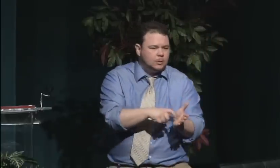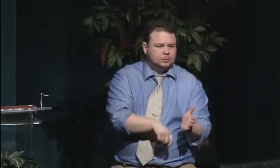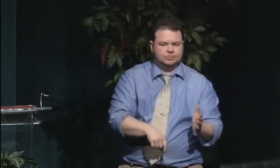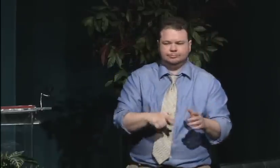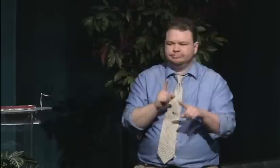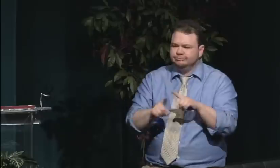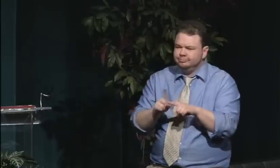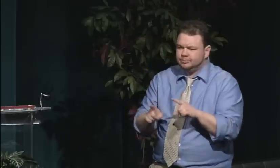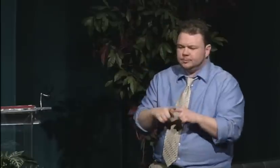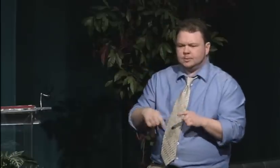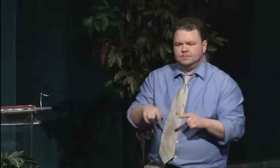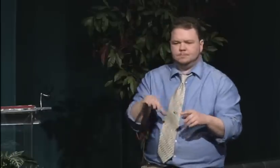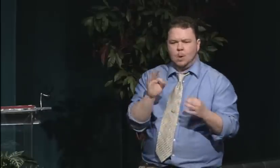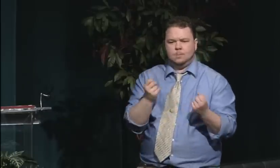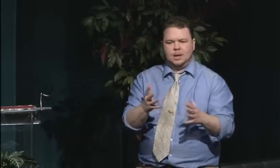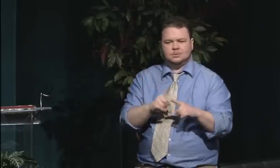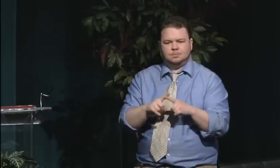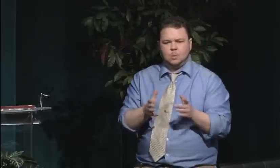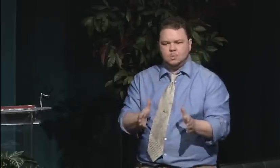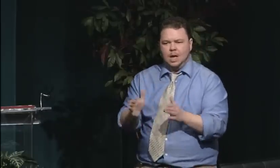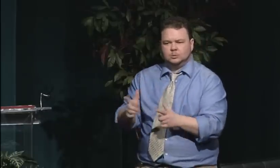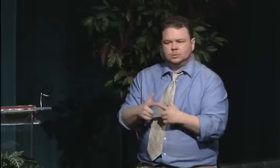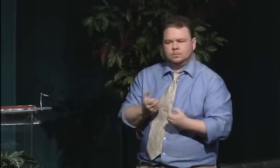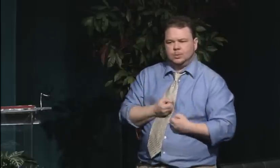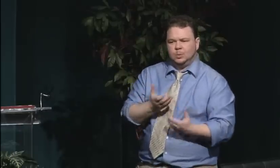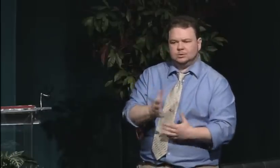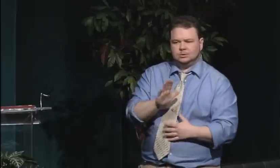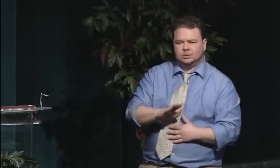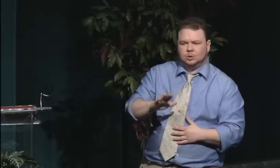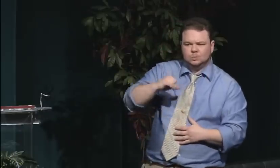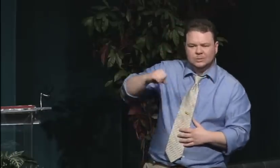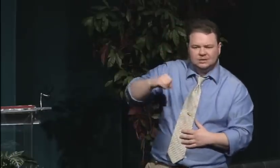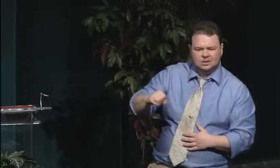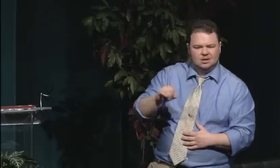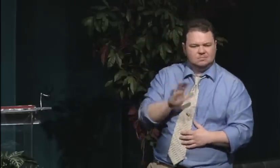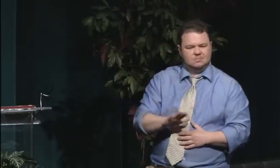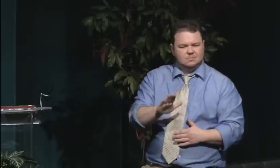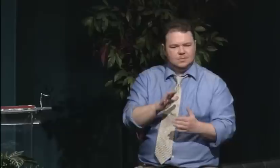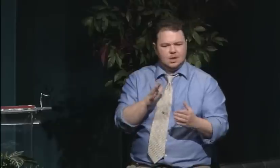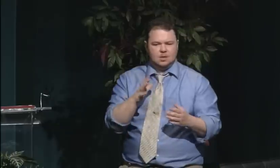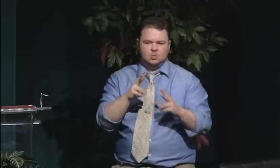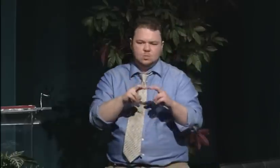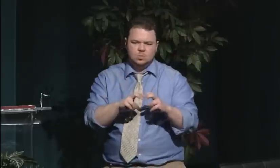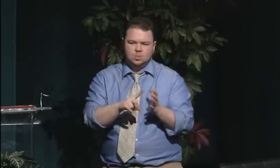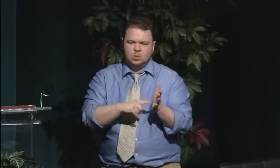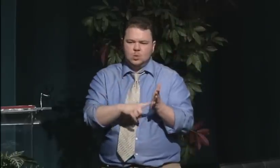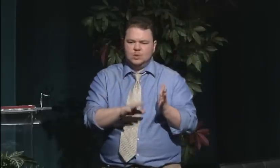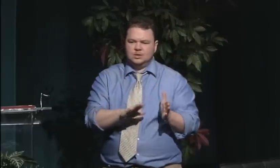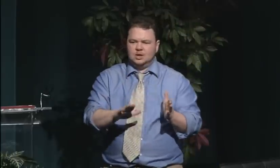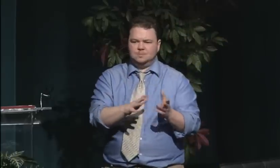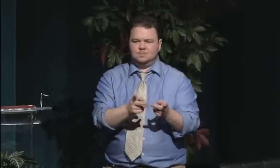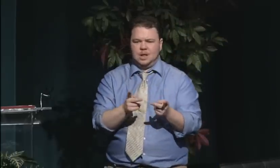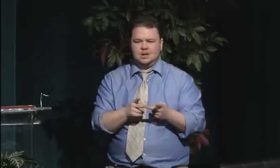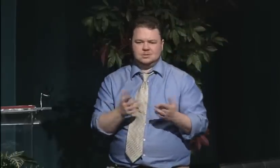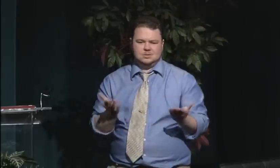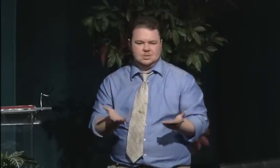the drama club, the literary groups and so forth, but women were not invited. If they were to be included,